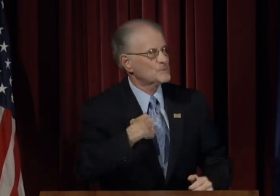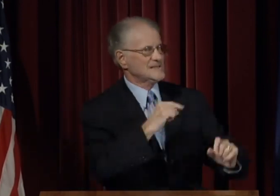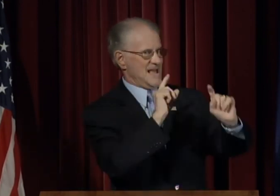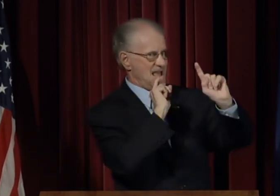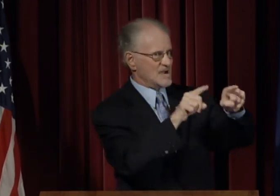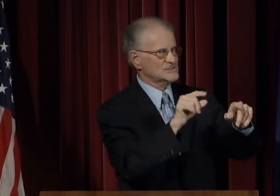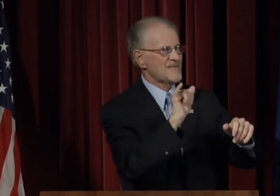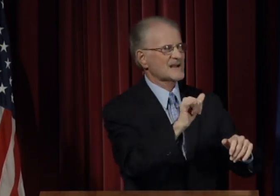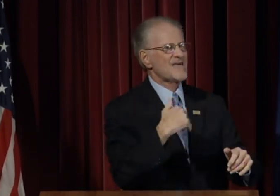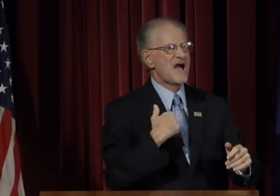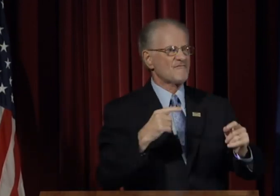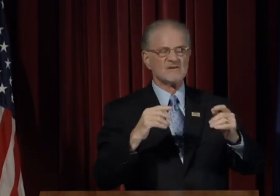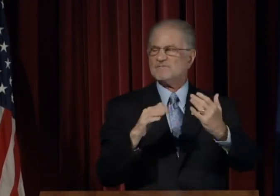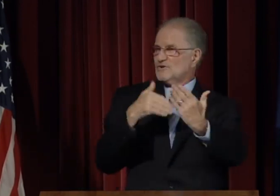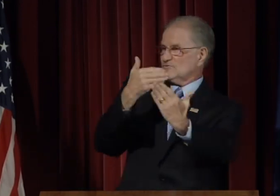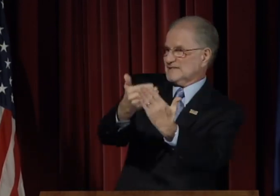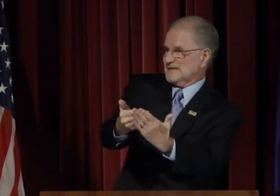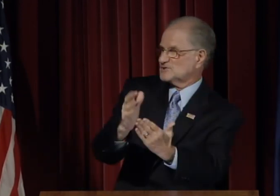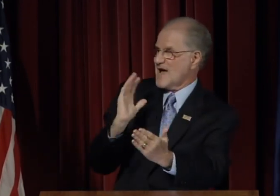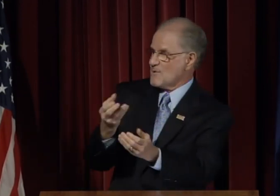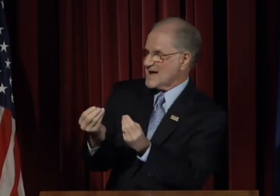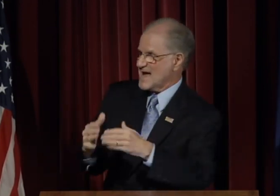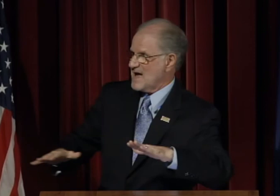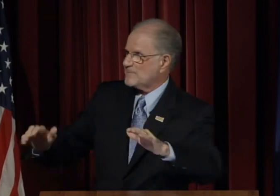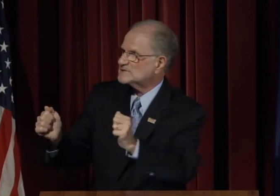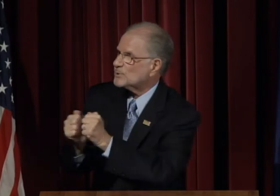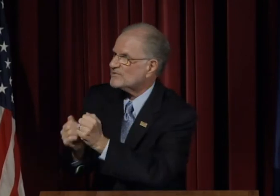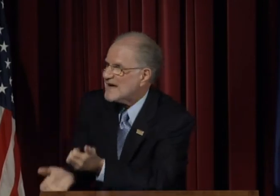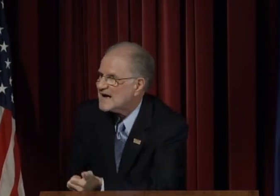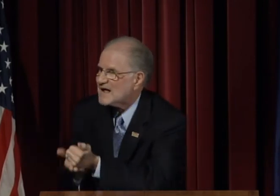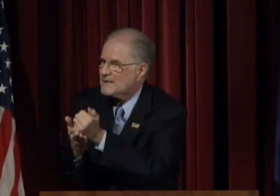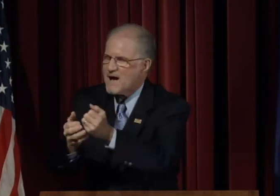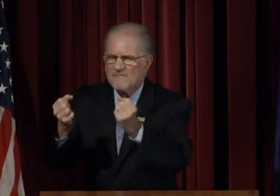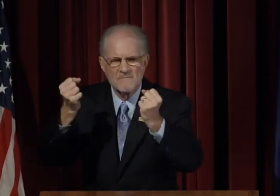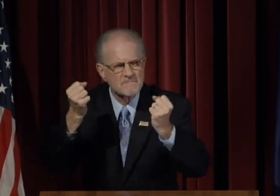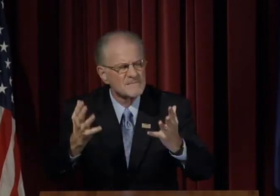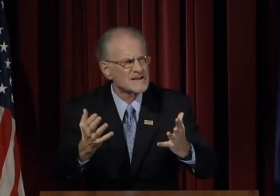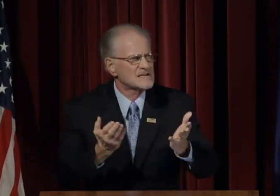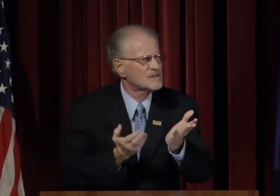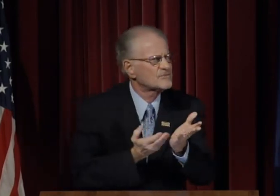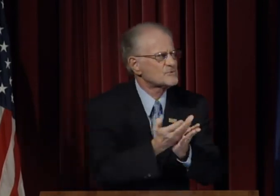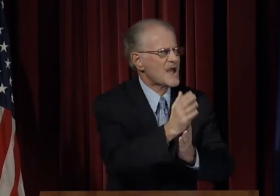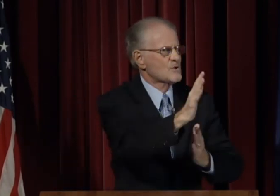And yes, we answer, they have also reached our campus